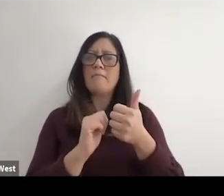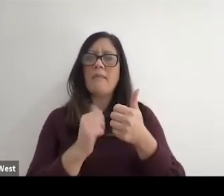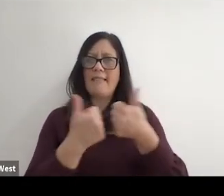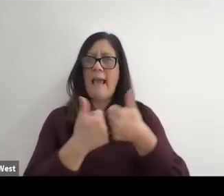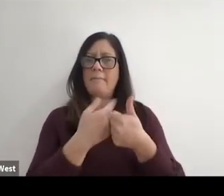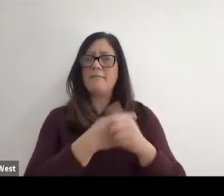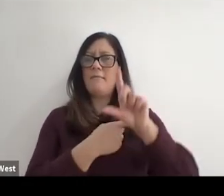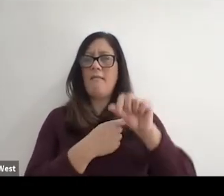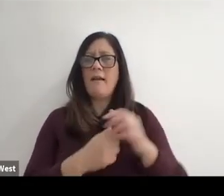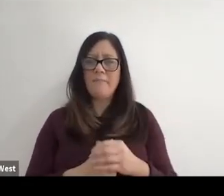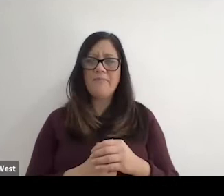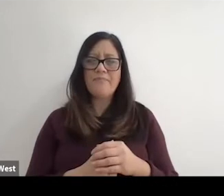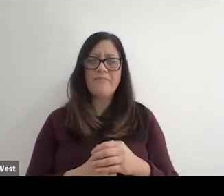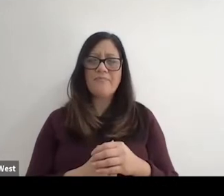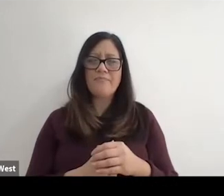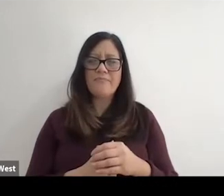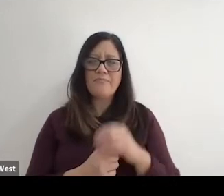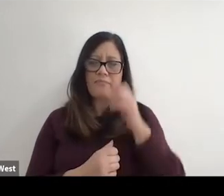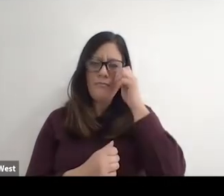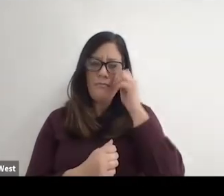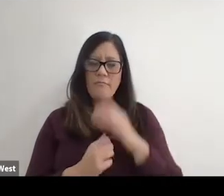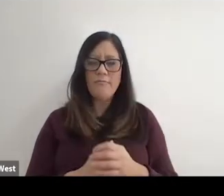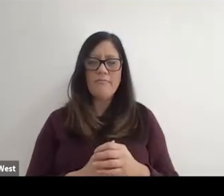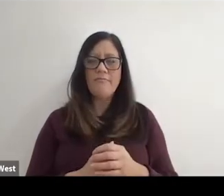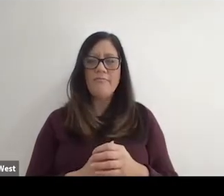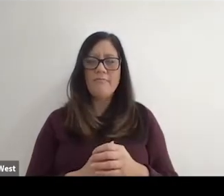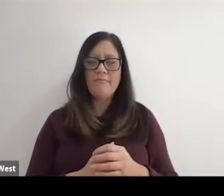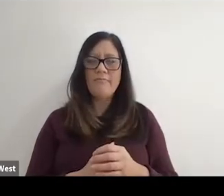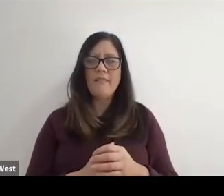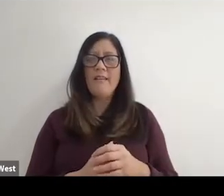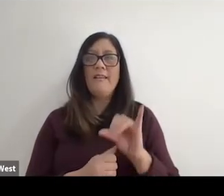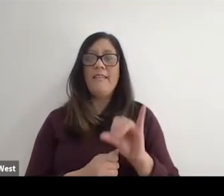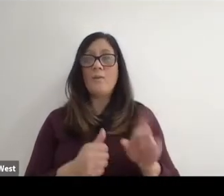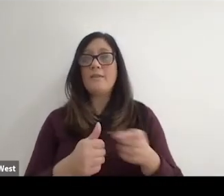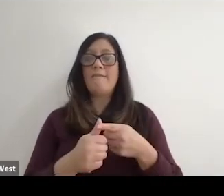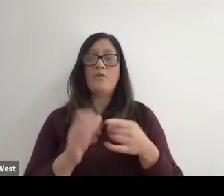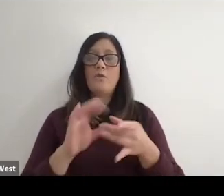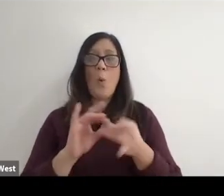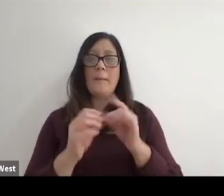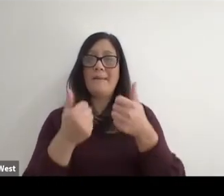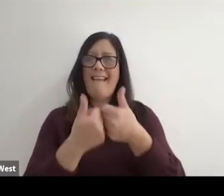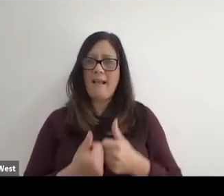over and that was the 1st. As I have stated that the first Olympic Games that made money that